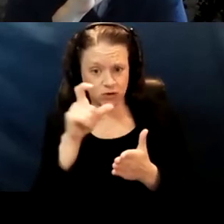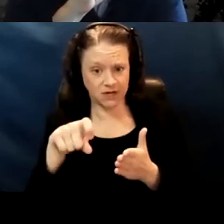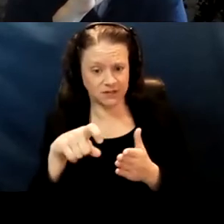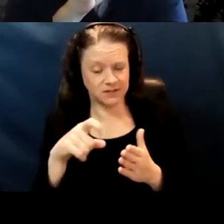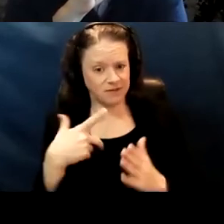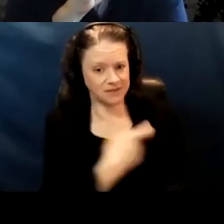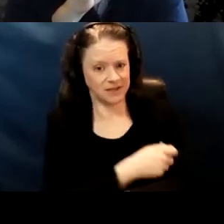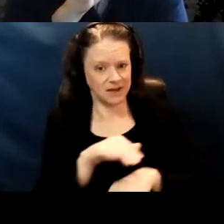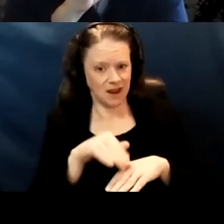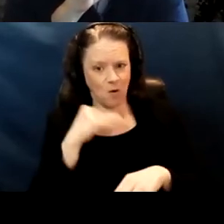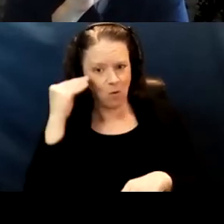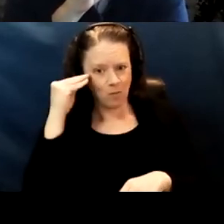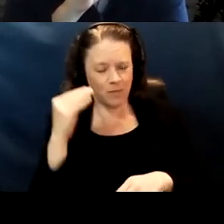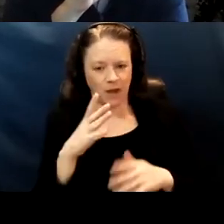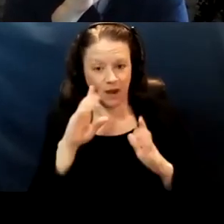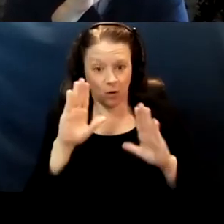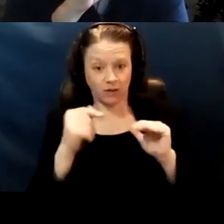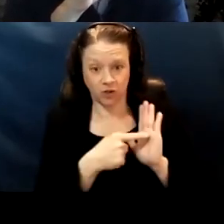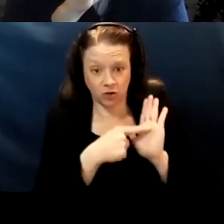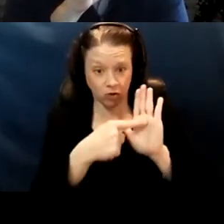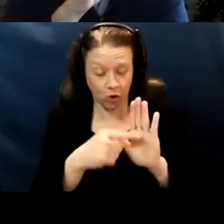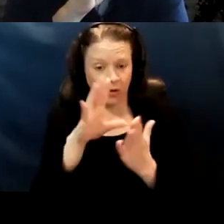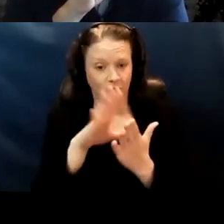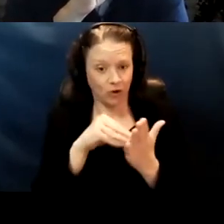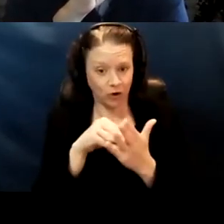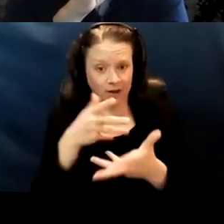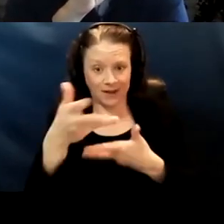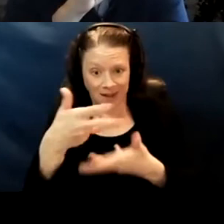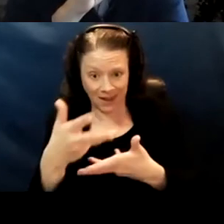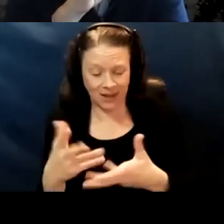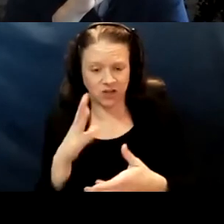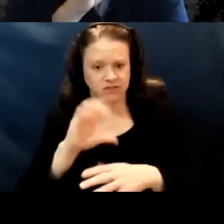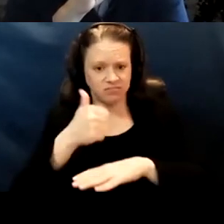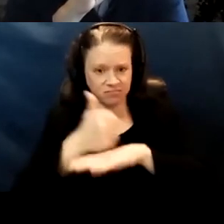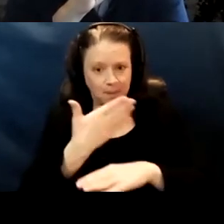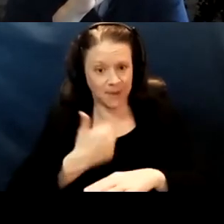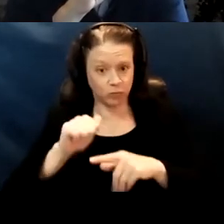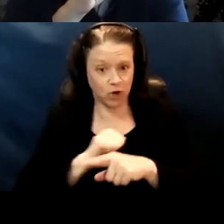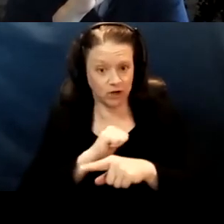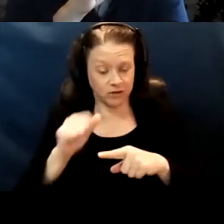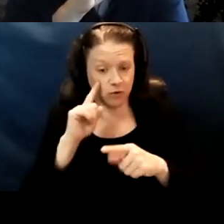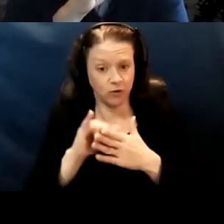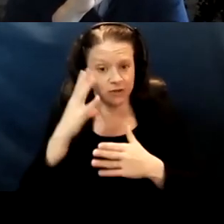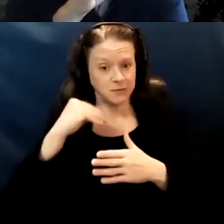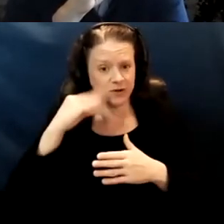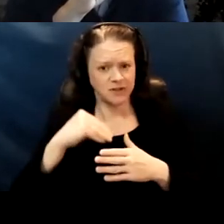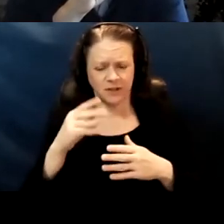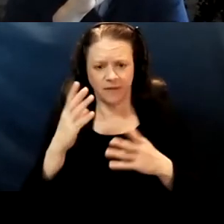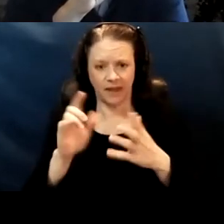and hopefully learn, engage some best practices from that experience so that they can deploy it quicker because I heard the same thing as Andy